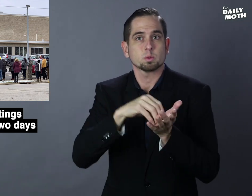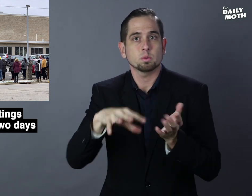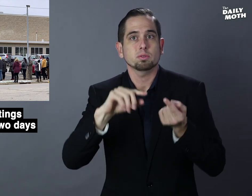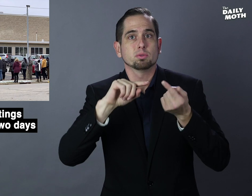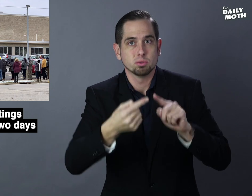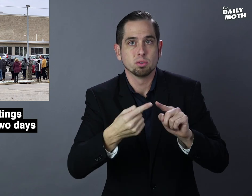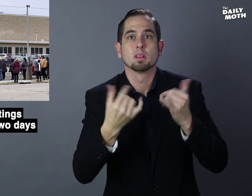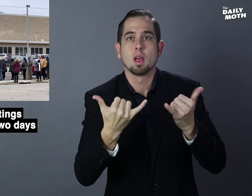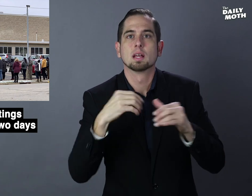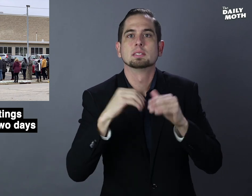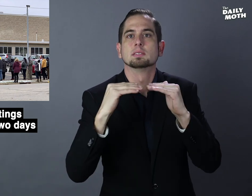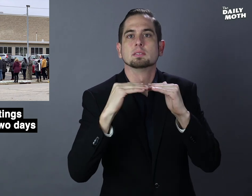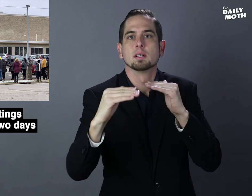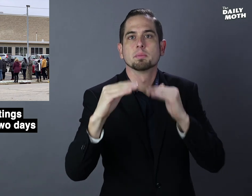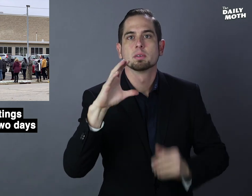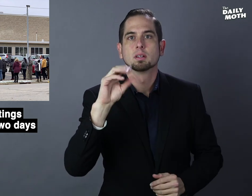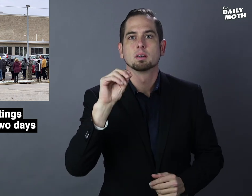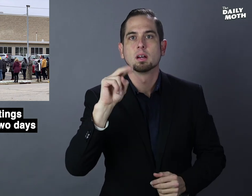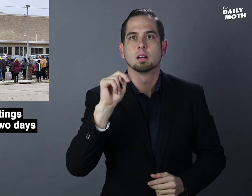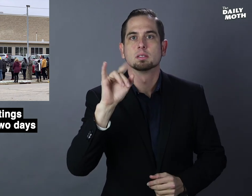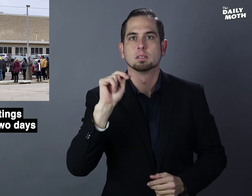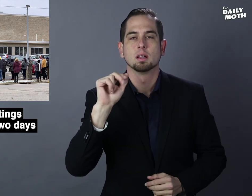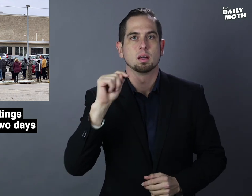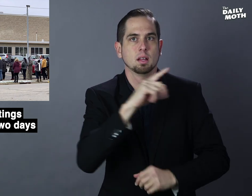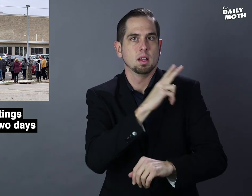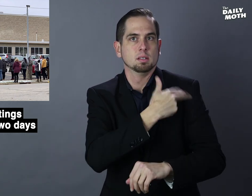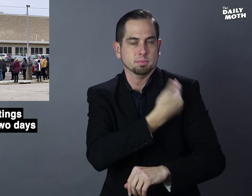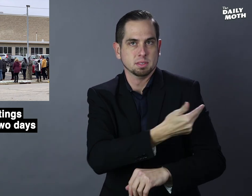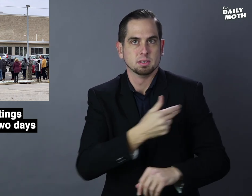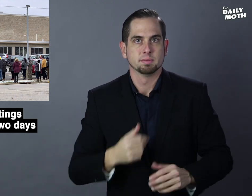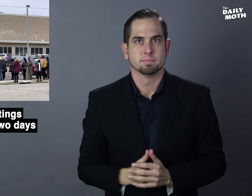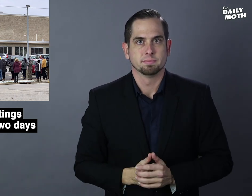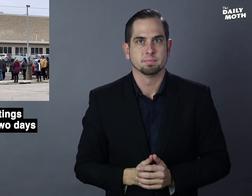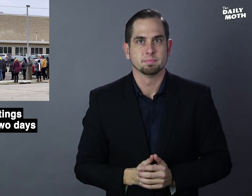who was injured and is now in stable condition at a hospital.